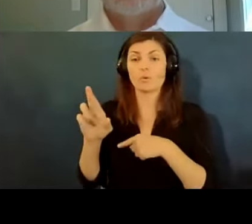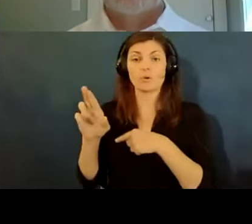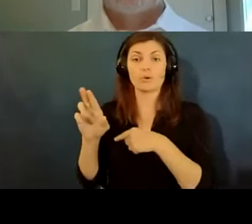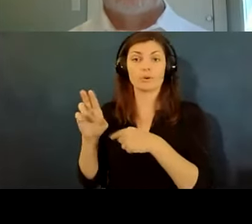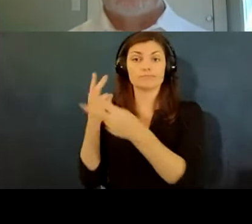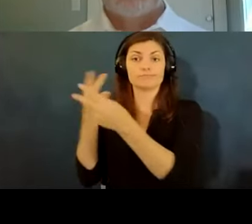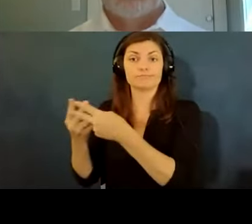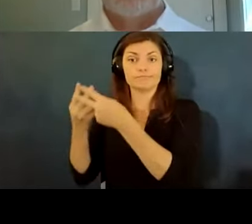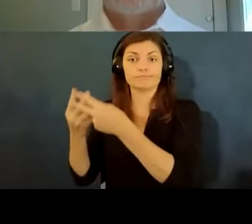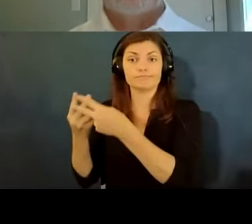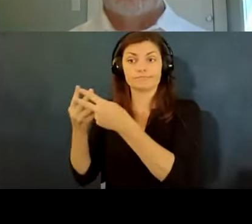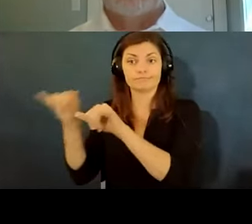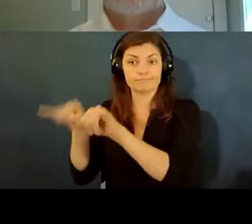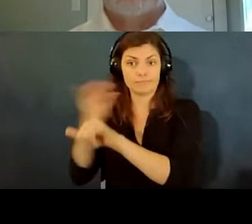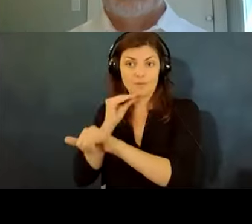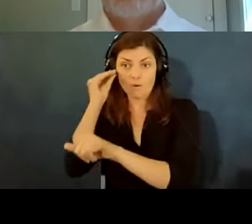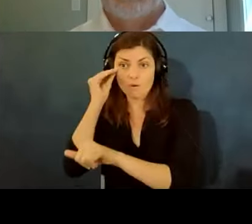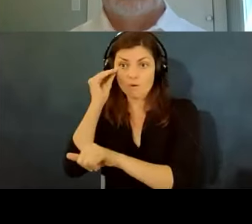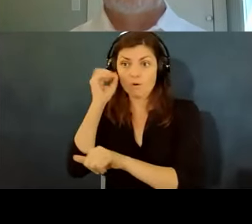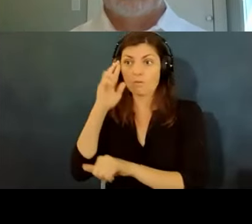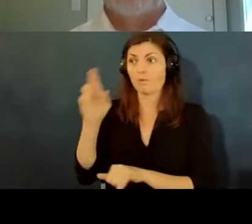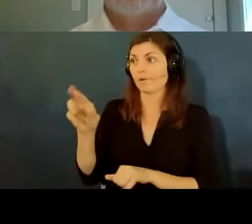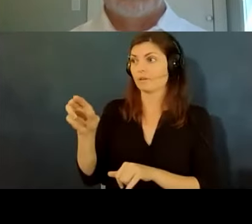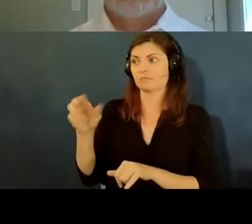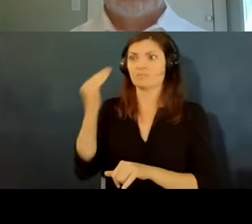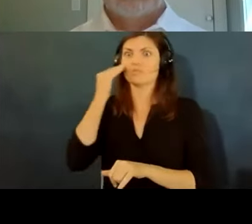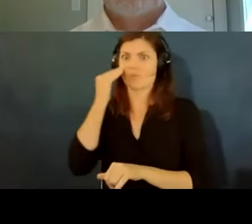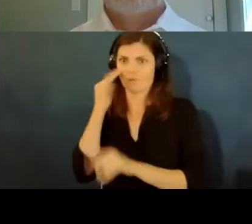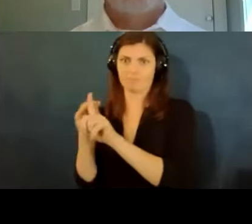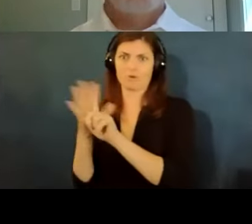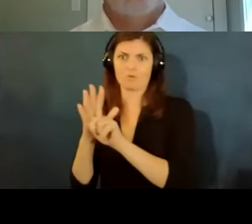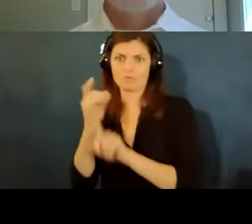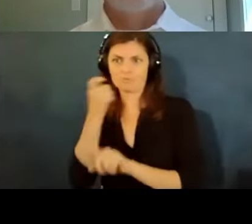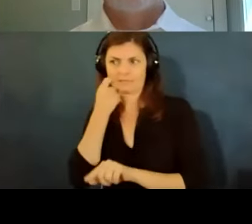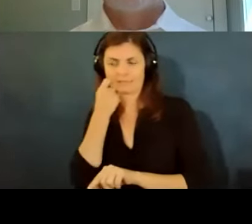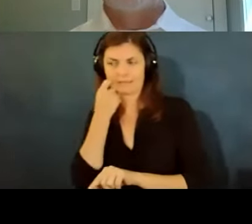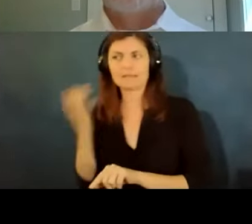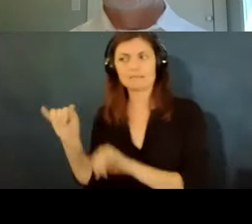or should be in quarantine because you've been you have a known exposure but there's also information